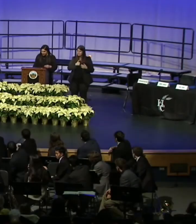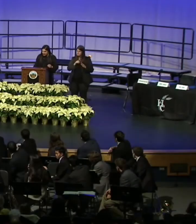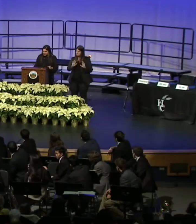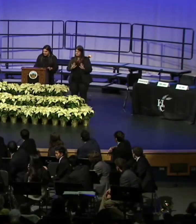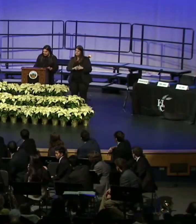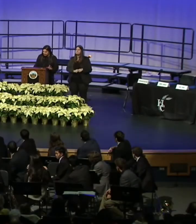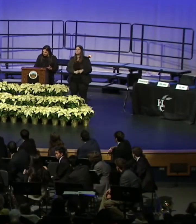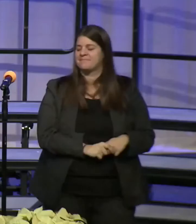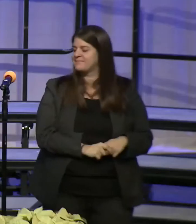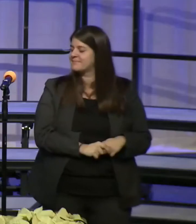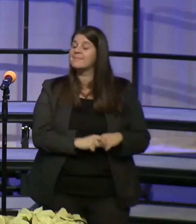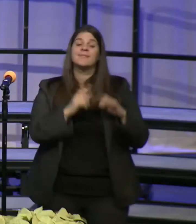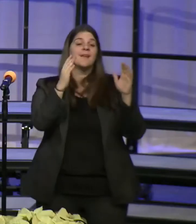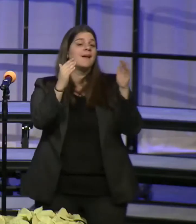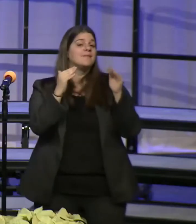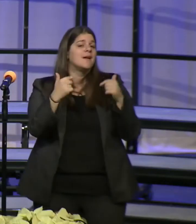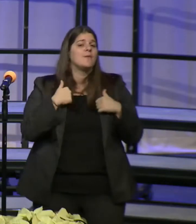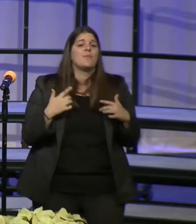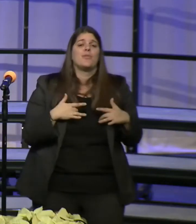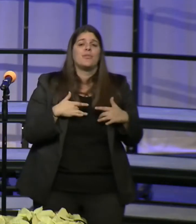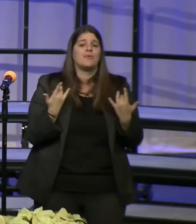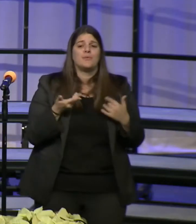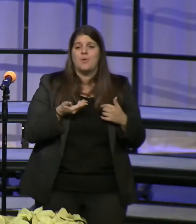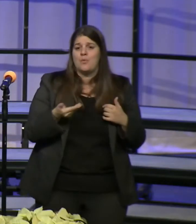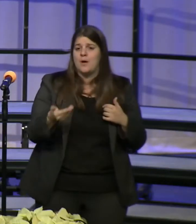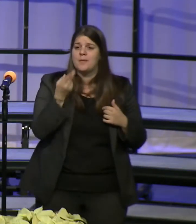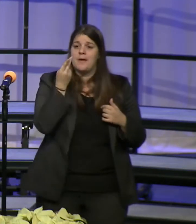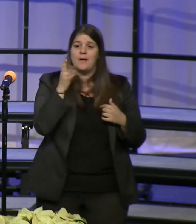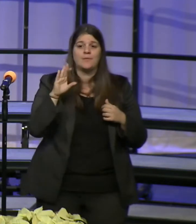Next, I'm thrilled to be able to welcome Howard County's First Lady